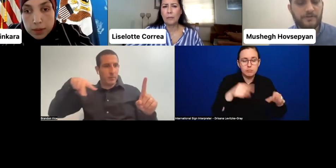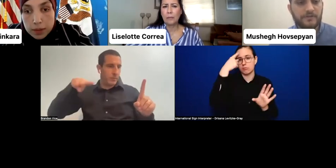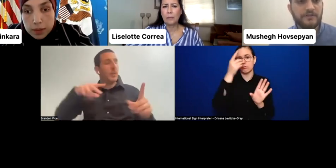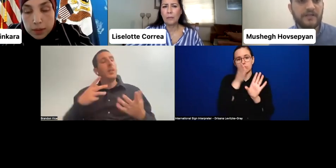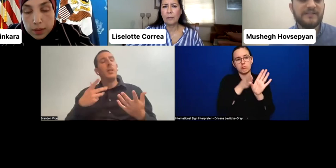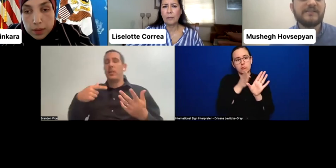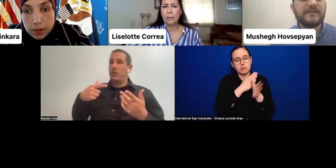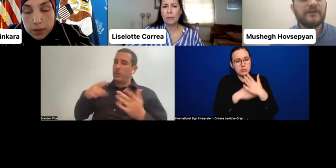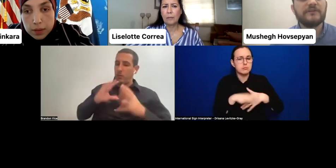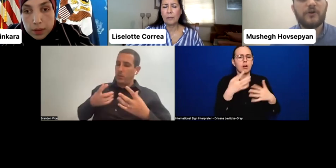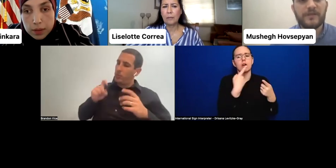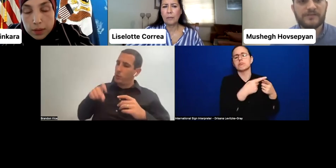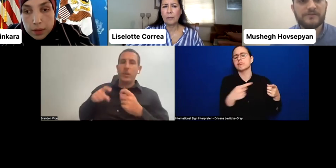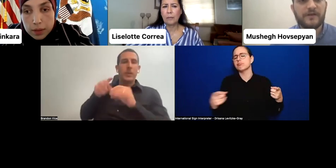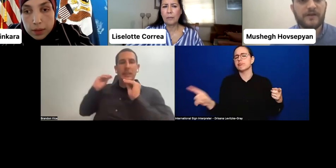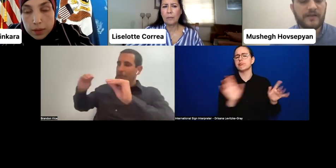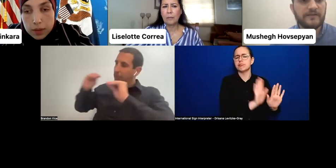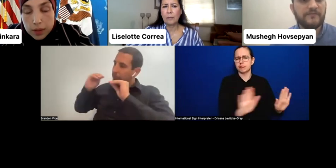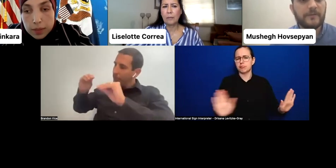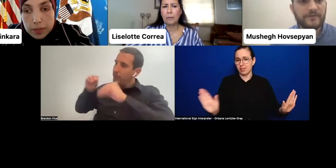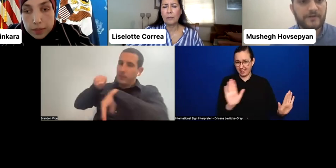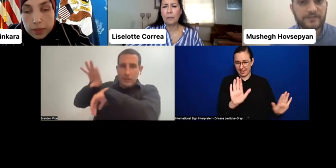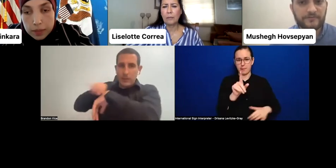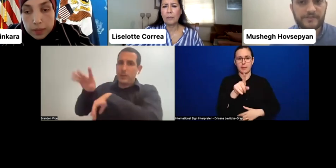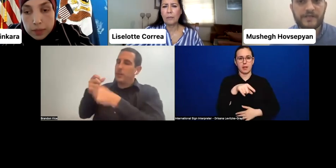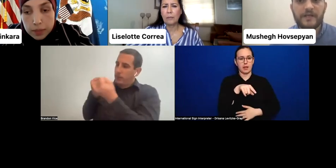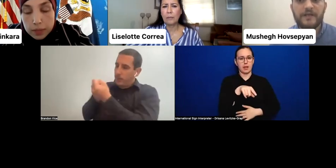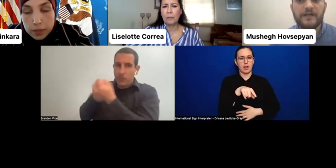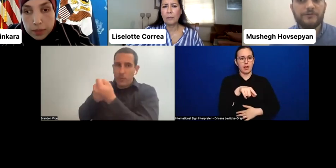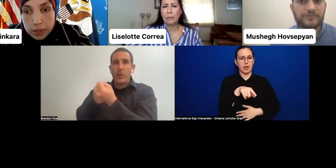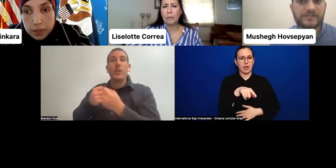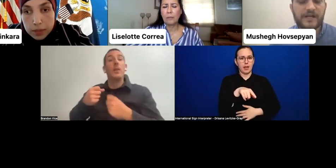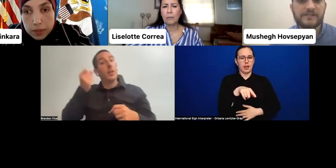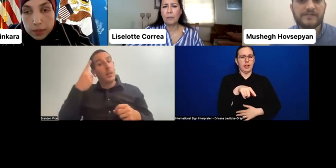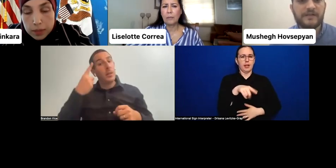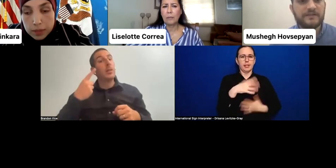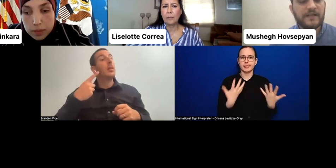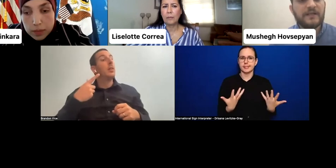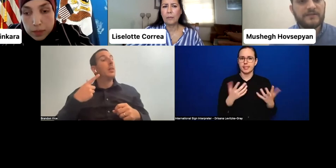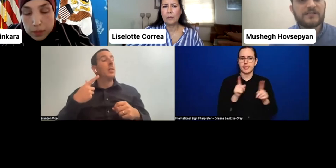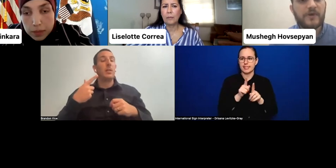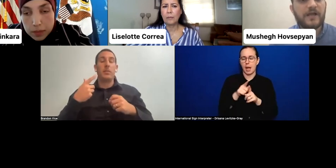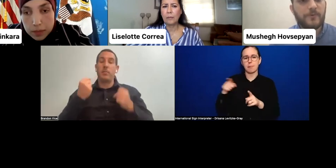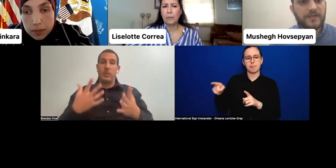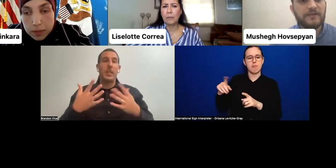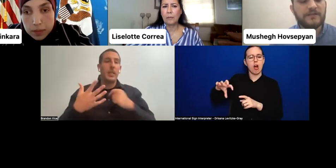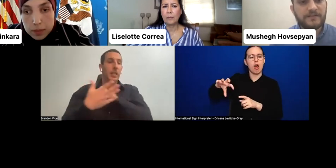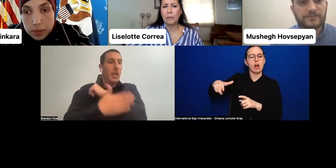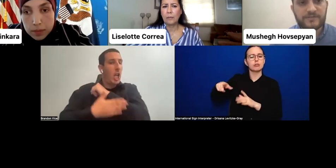And this is difficult topics in developing countries to discuss. And that's why we need the leadership